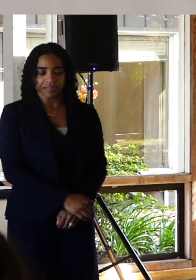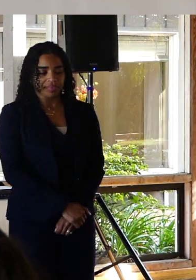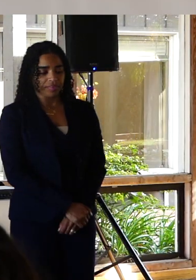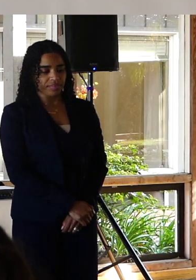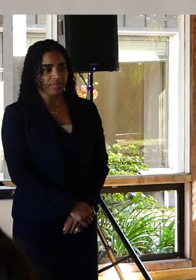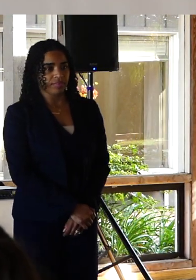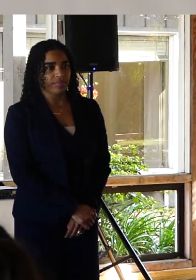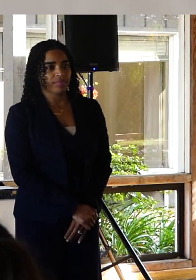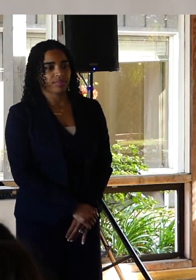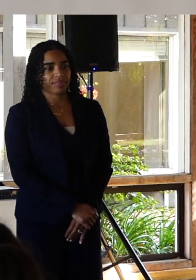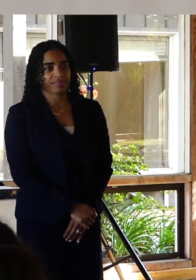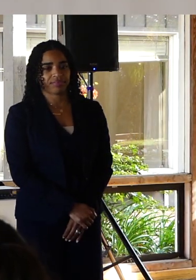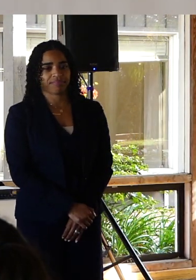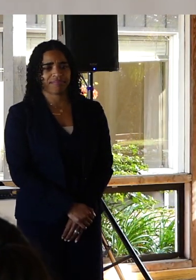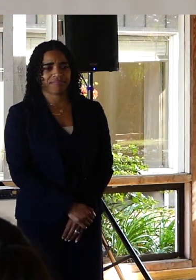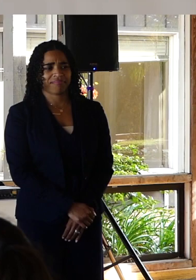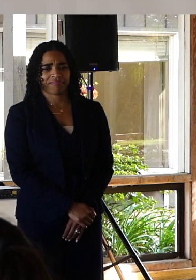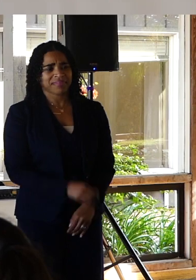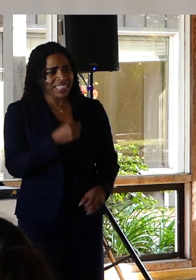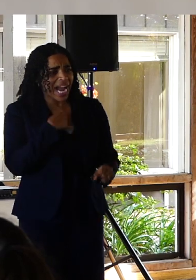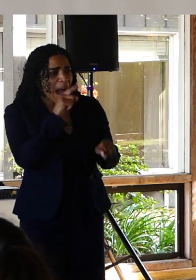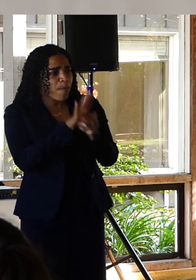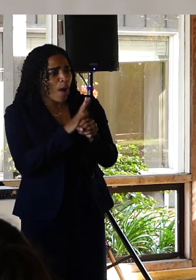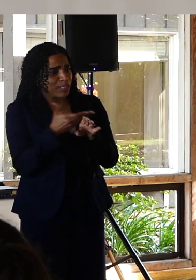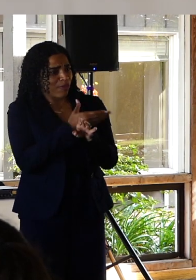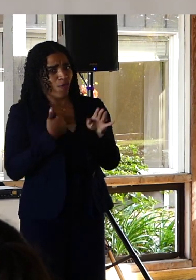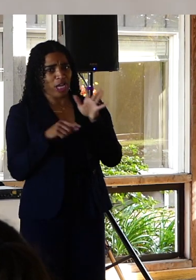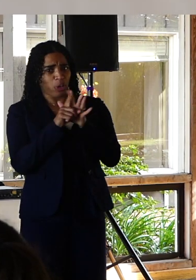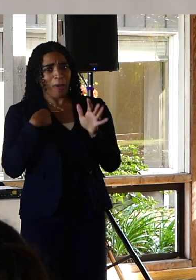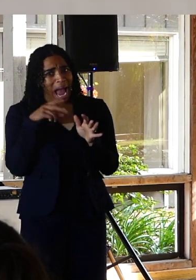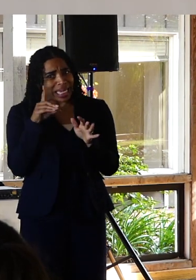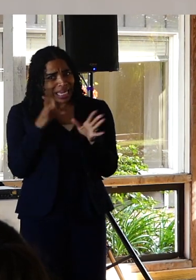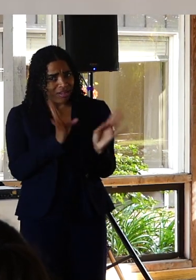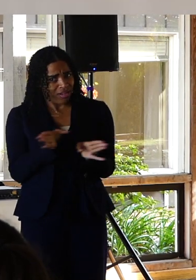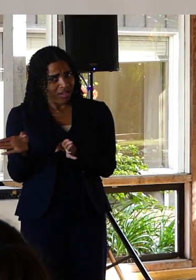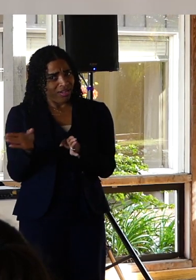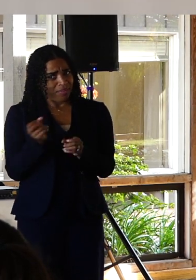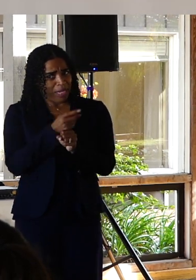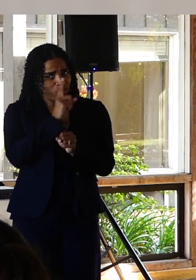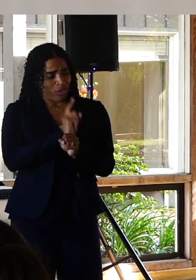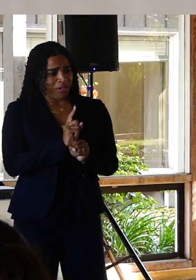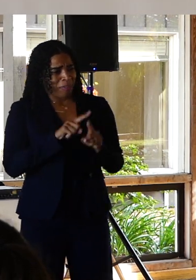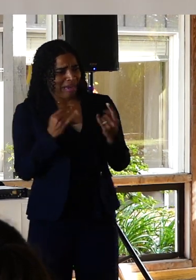I swear they're organized when I got here this morning There we go.